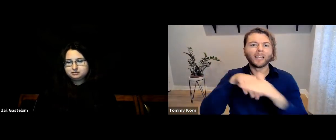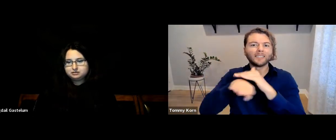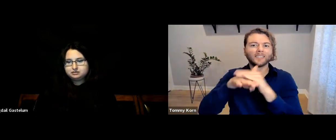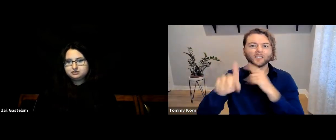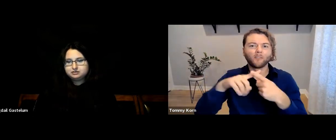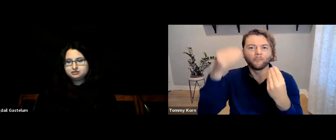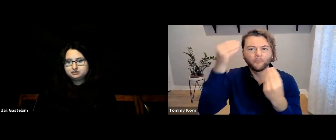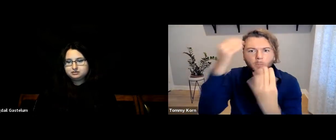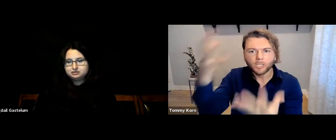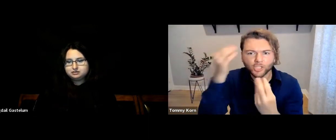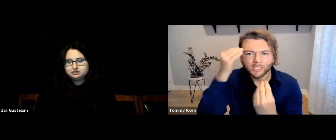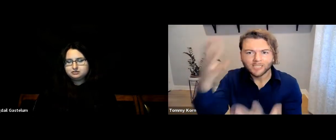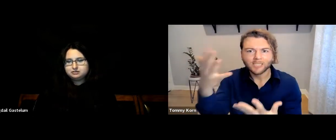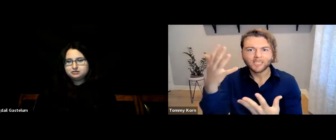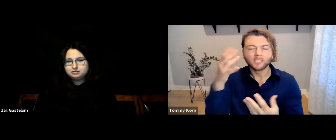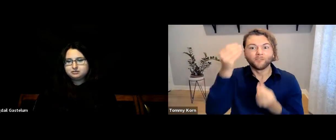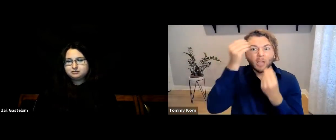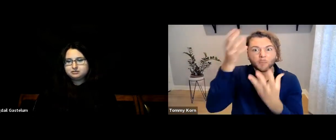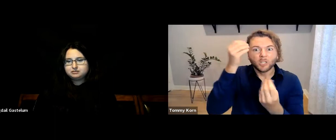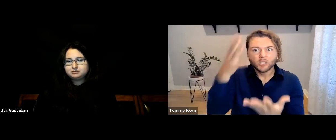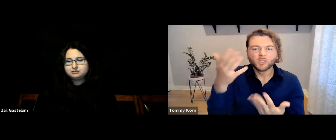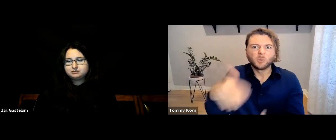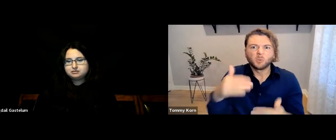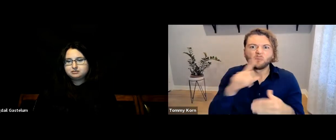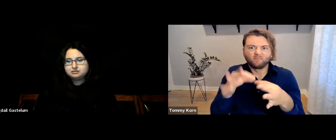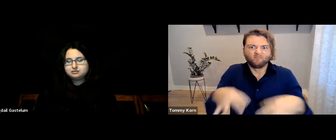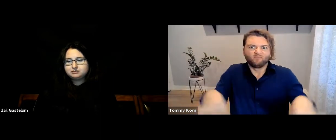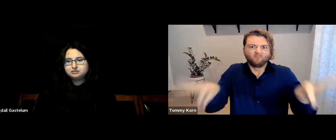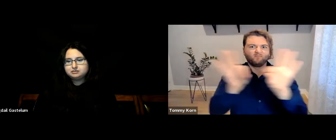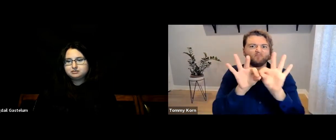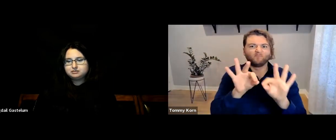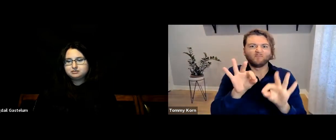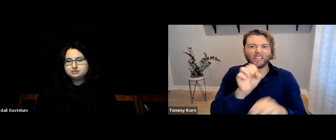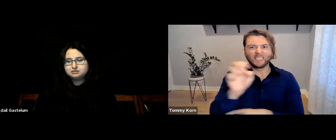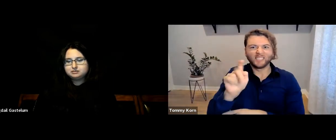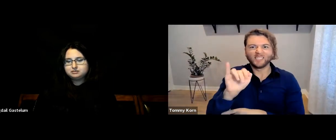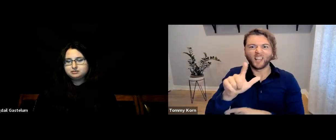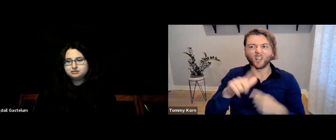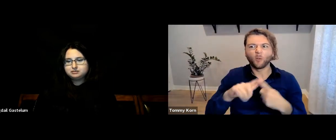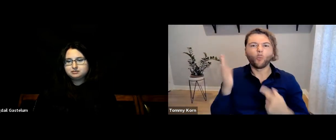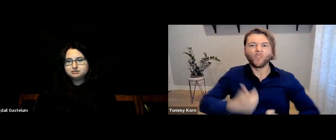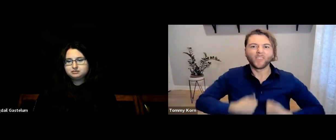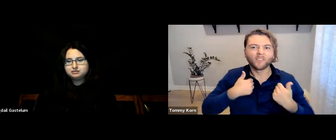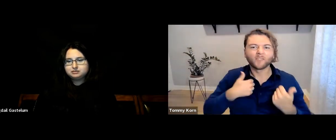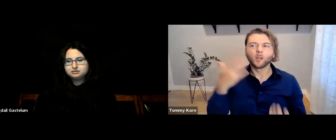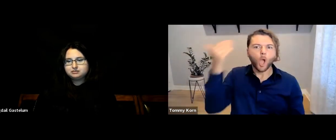Accessibility to information is essential to life--